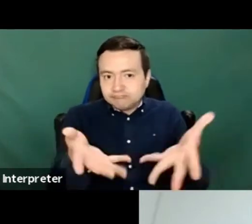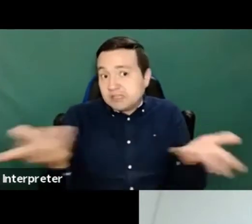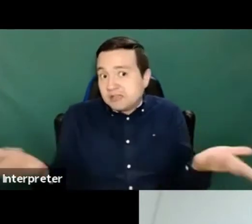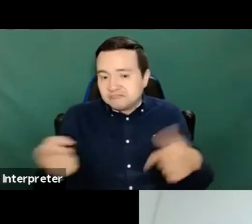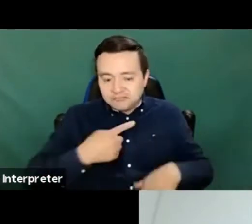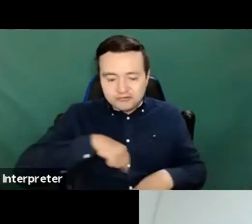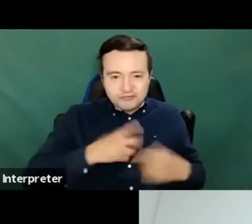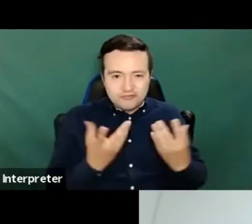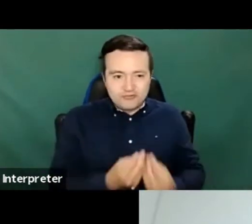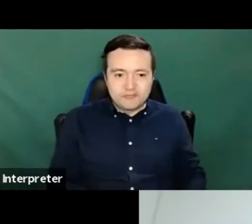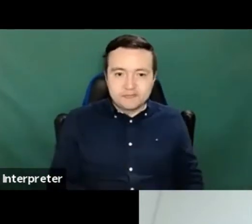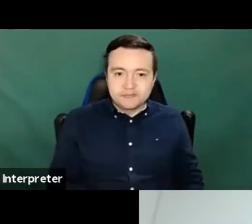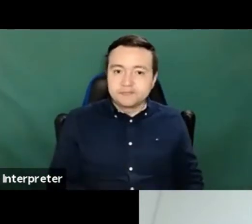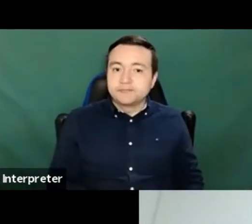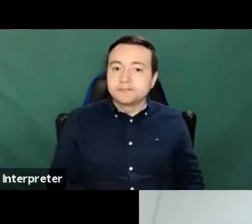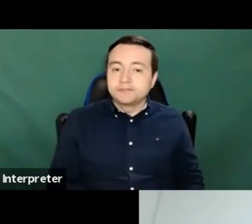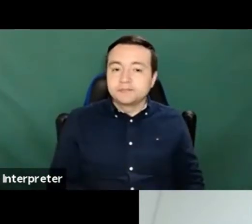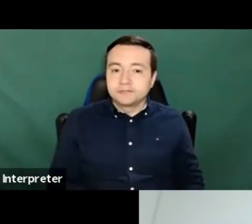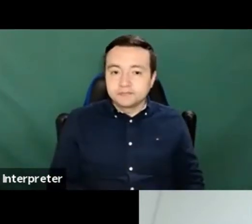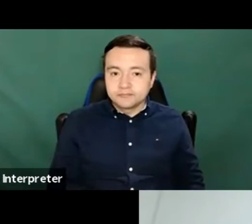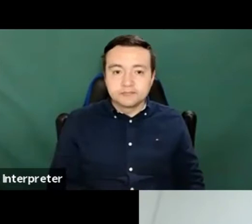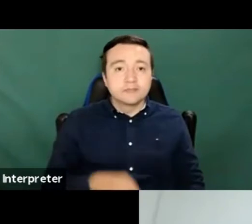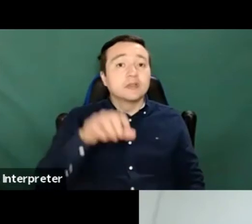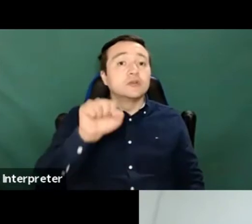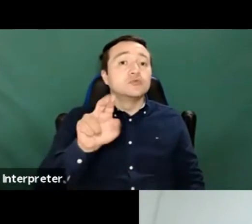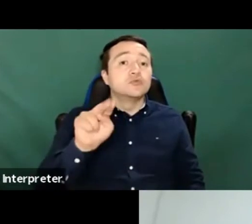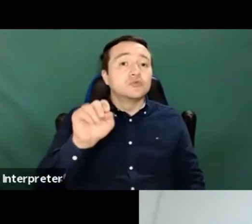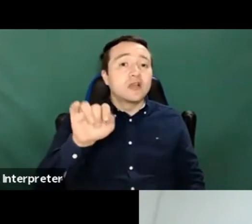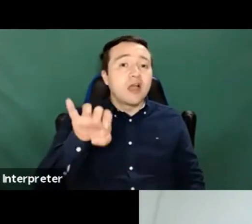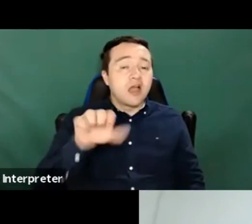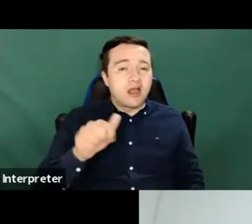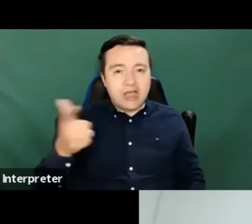perfect center if I summarize the two points I think they're really the most important